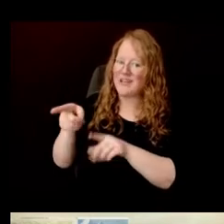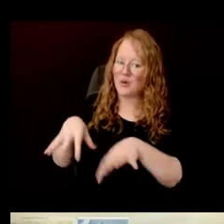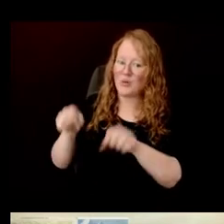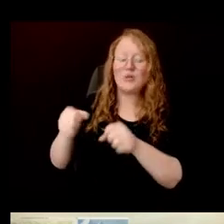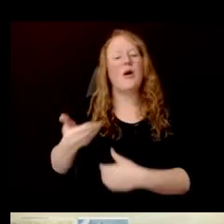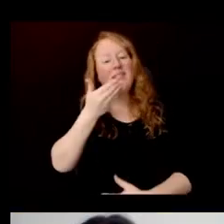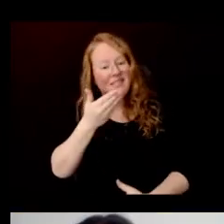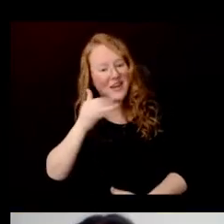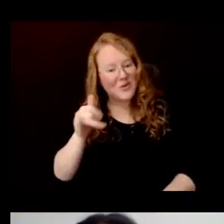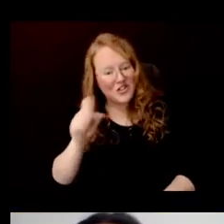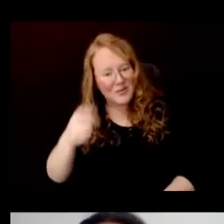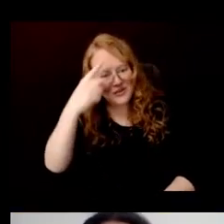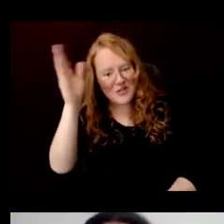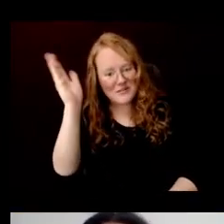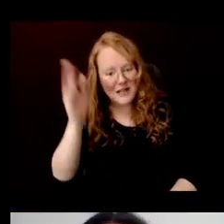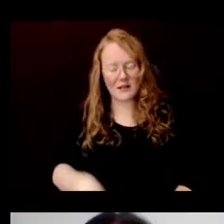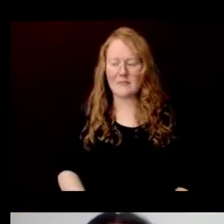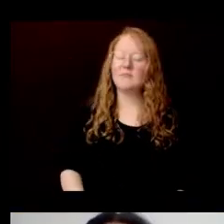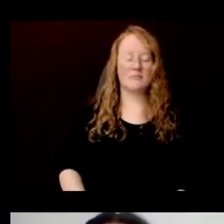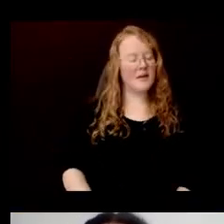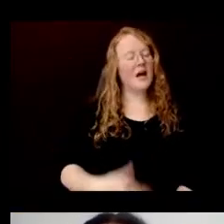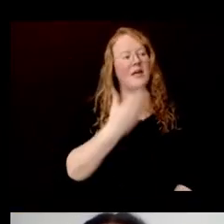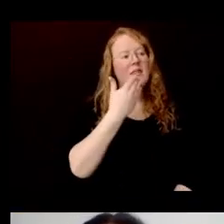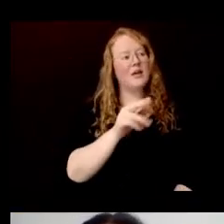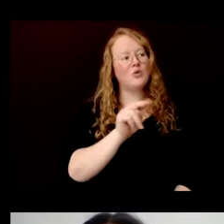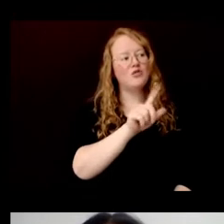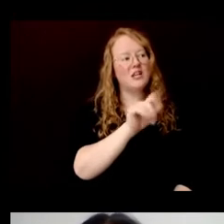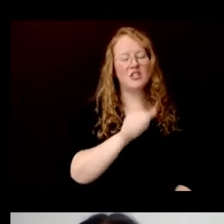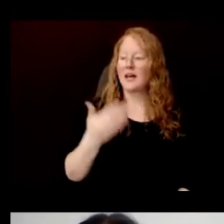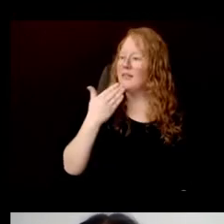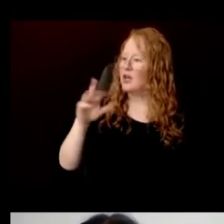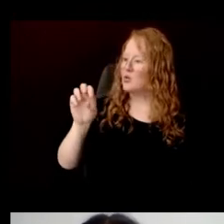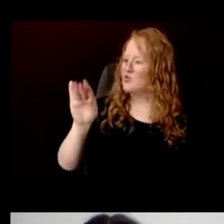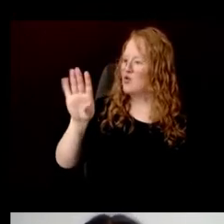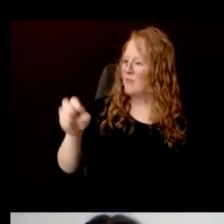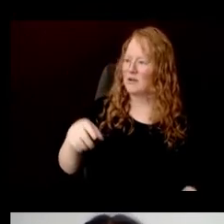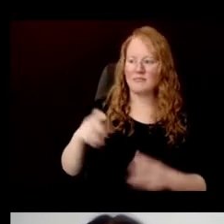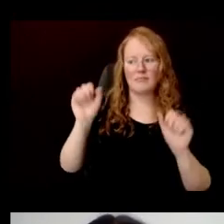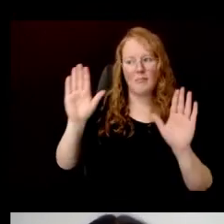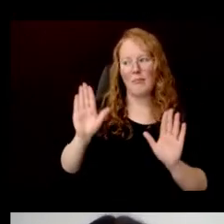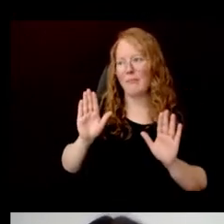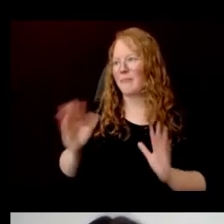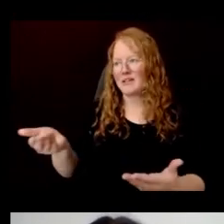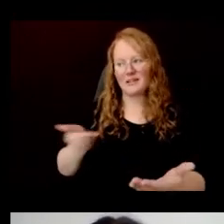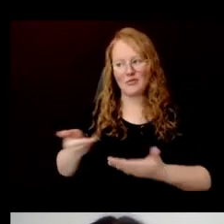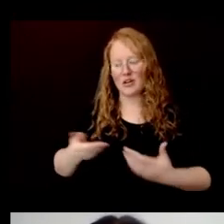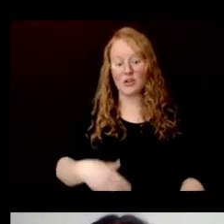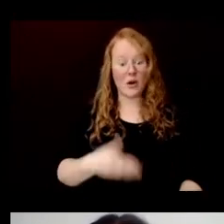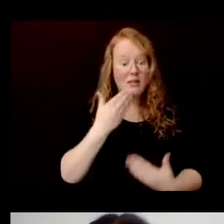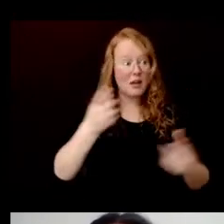Thanks Nezka and Robbie for the wonderful introductions and thanks for all of you attending today.